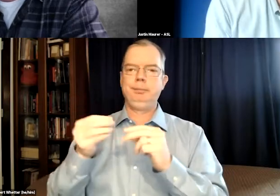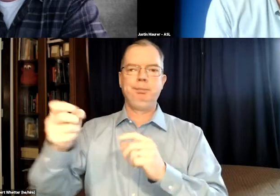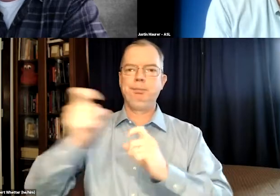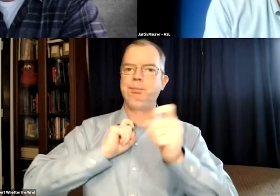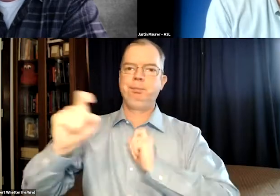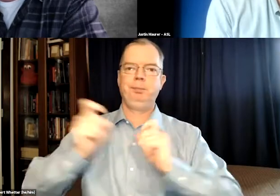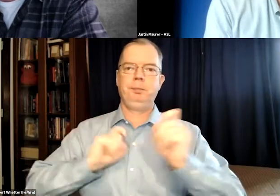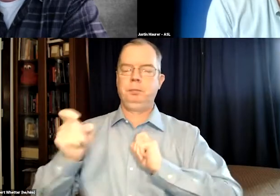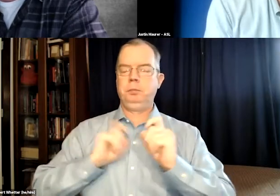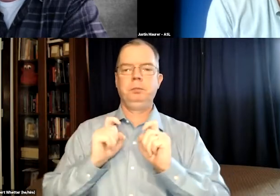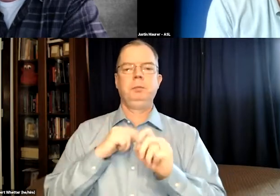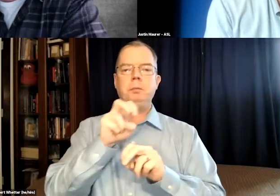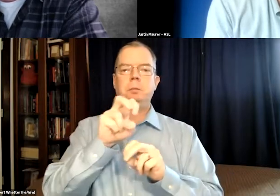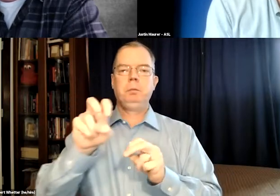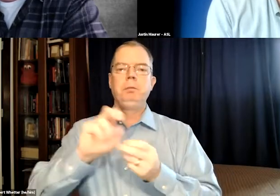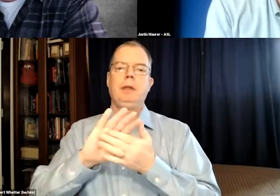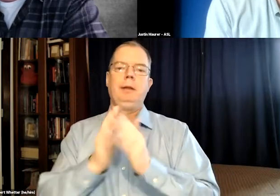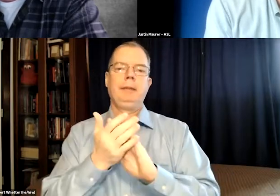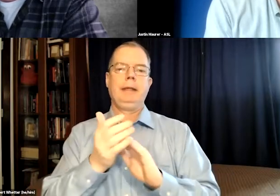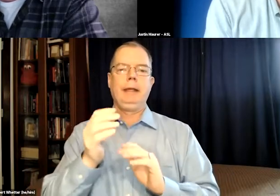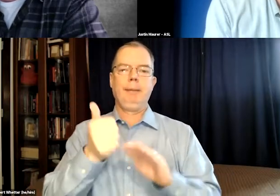So I've been increasing my responsibilities over the past few